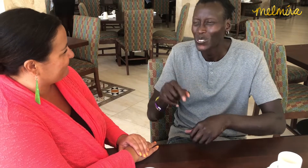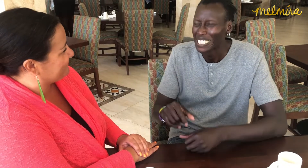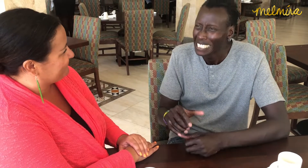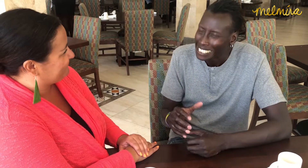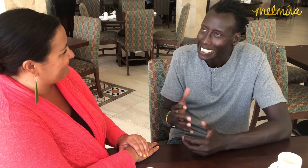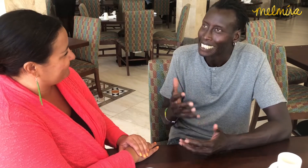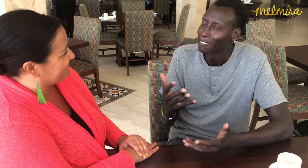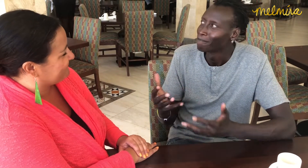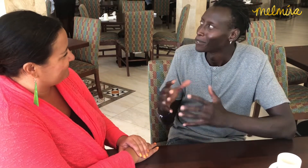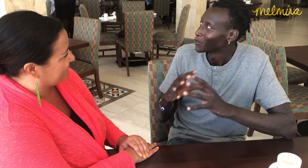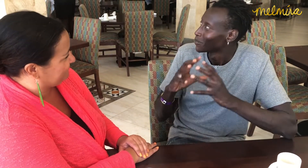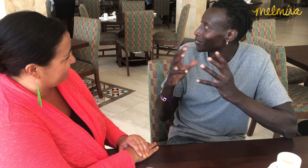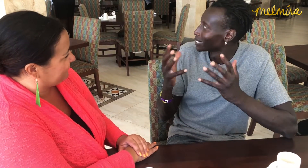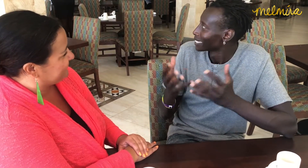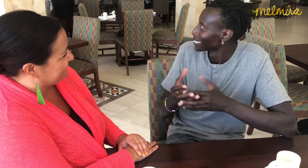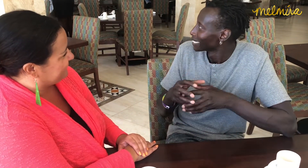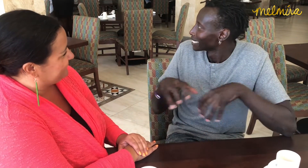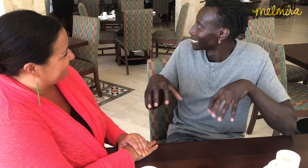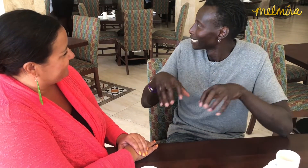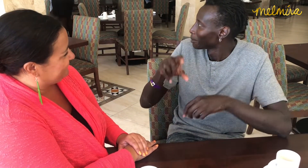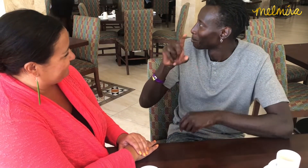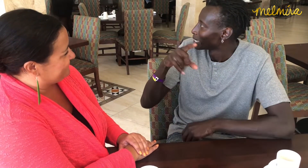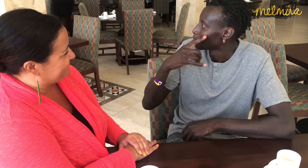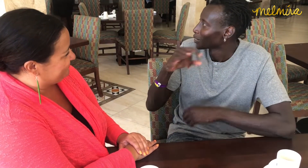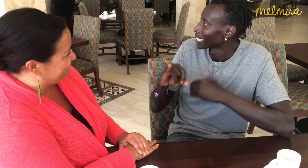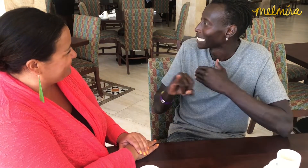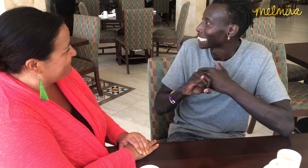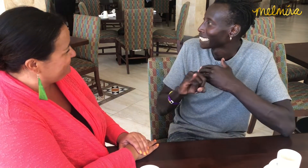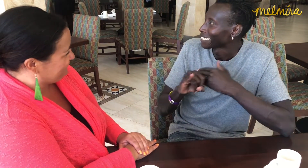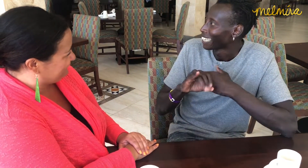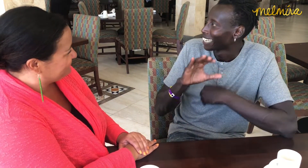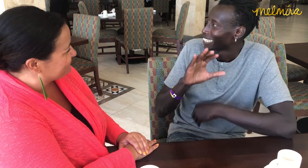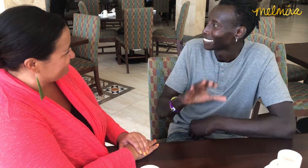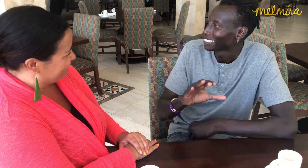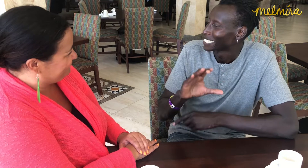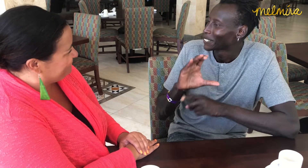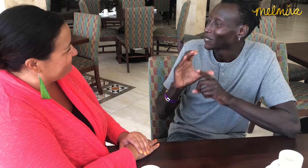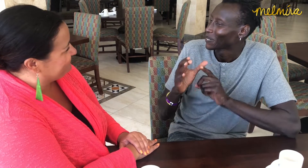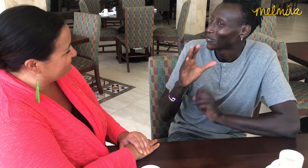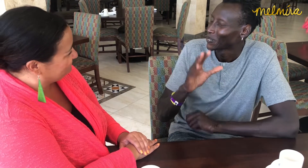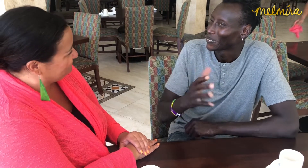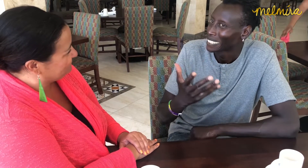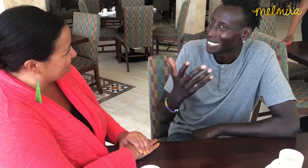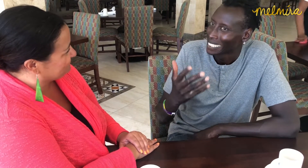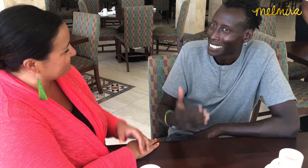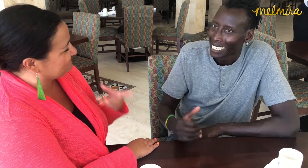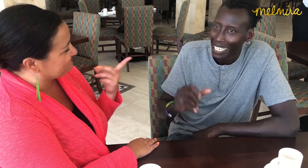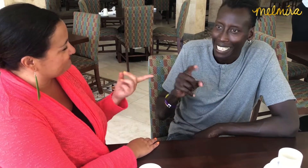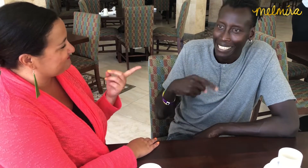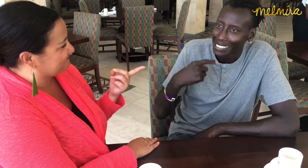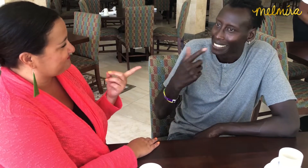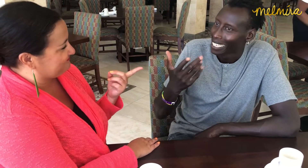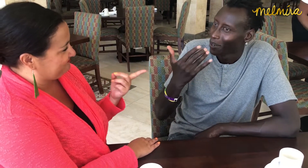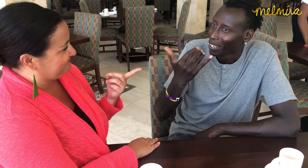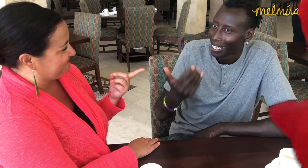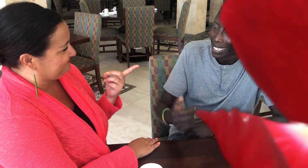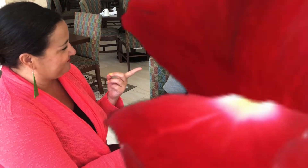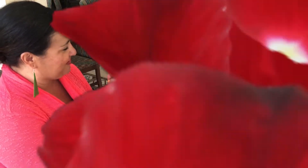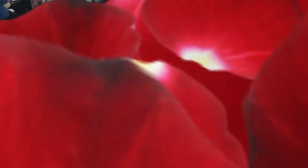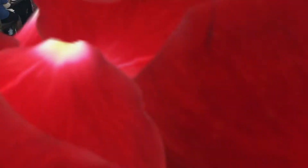But It seems that happens everywhere in the world for their Identity of their culture. I can't tell you why it happens.